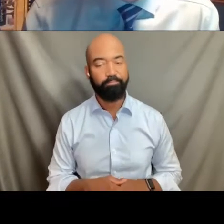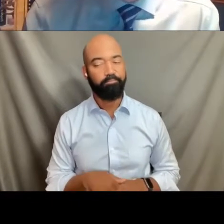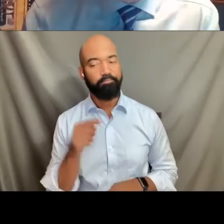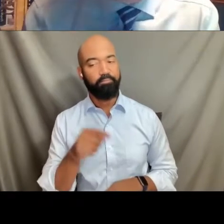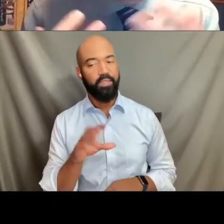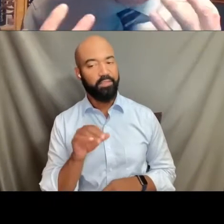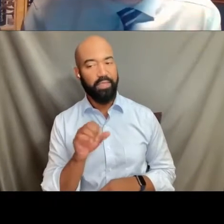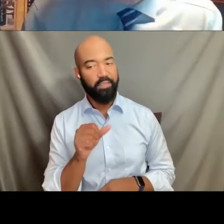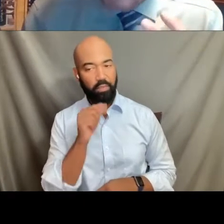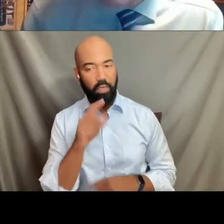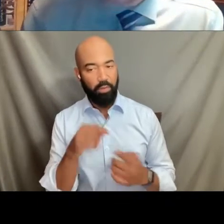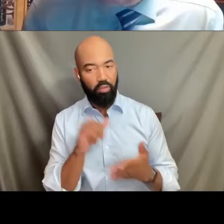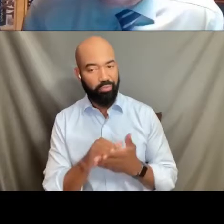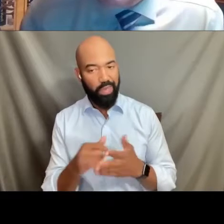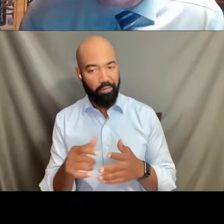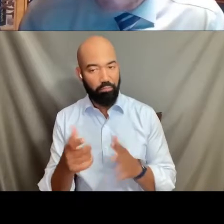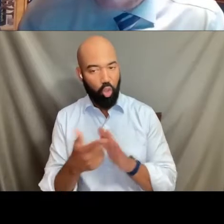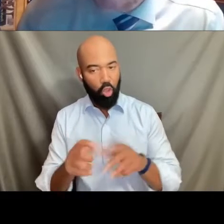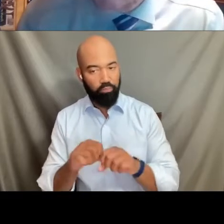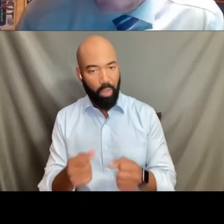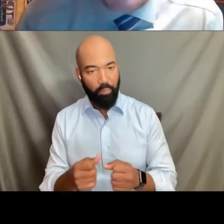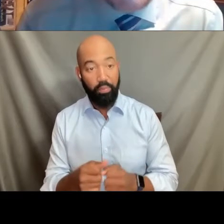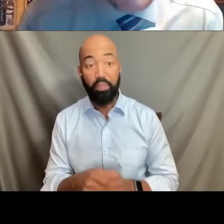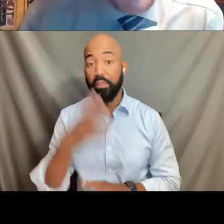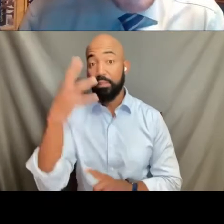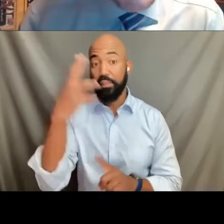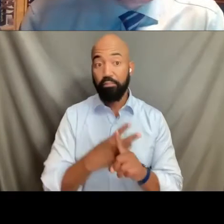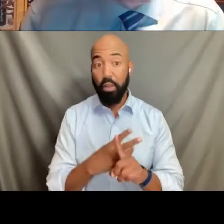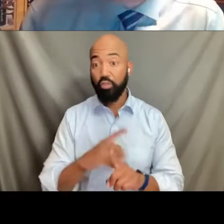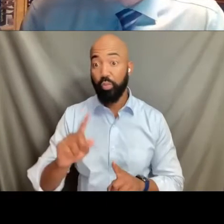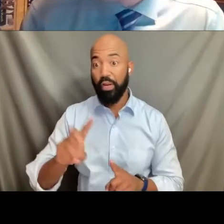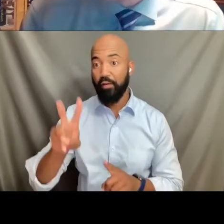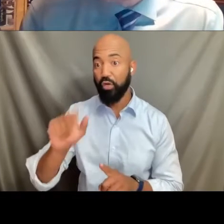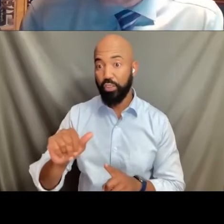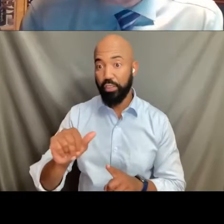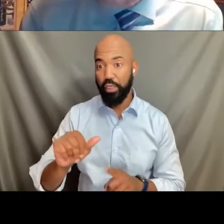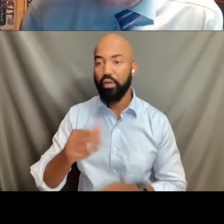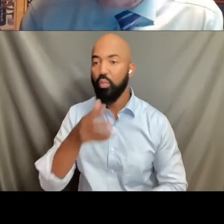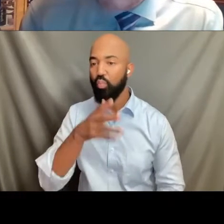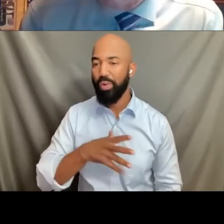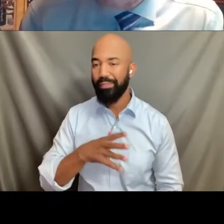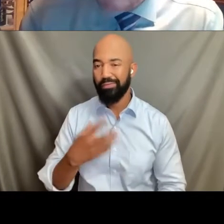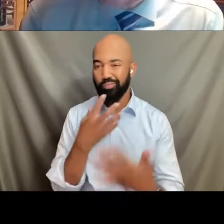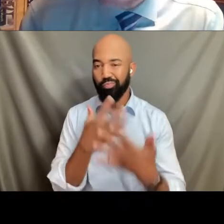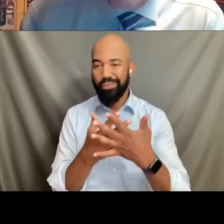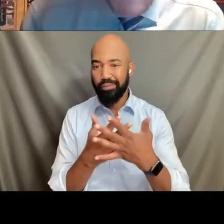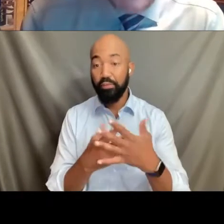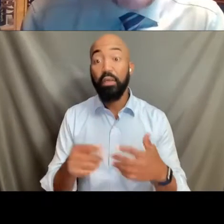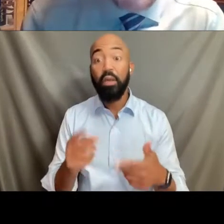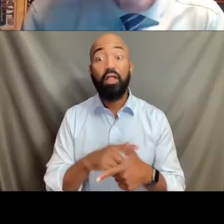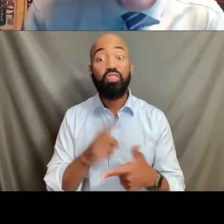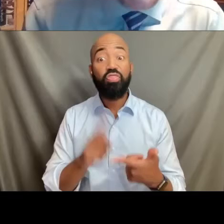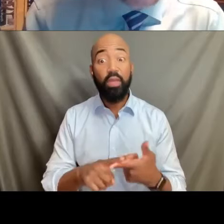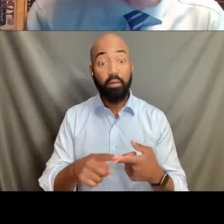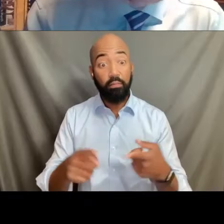She is initially housed for six months in Virginia in a women's prison, but eventually her jailer is fined